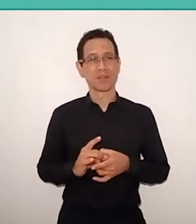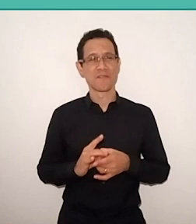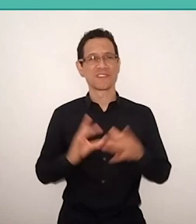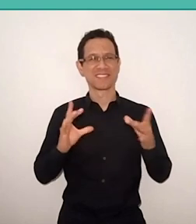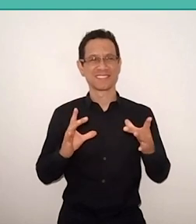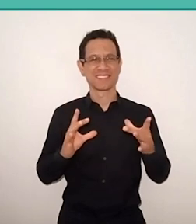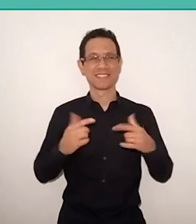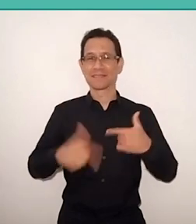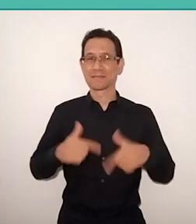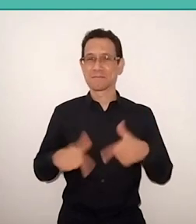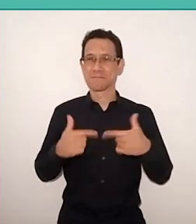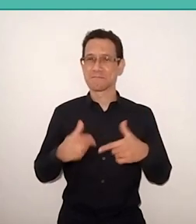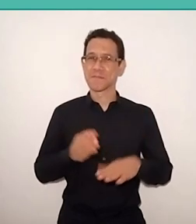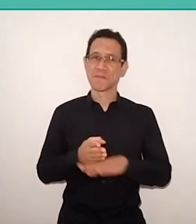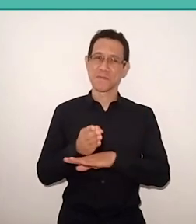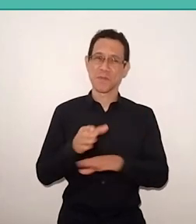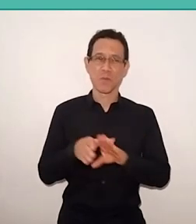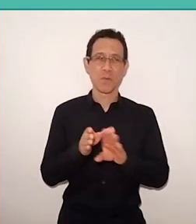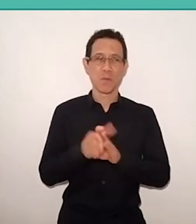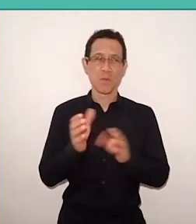as in the Ecumenical Council of the Church.”